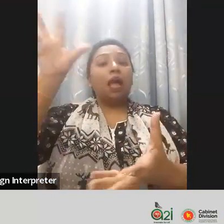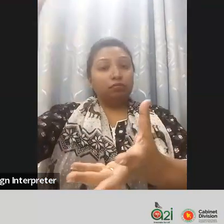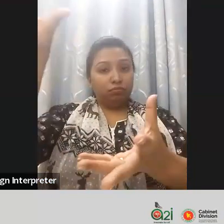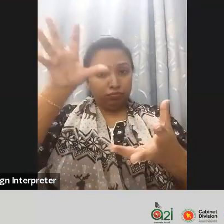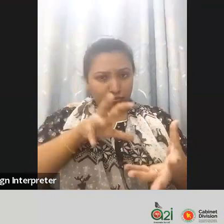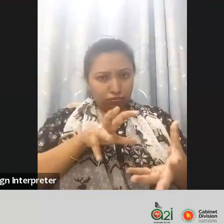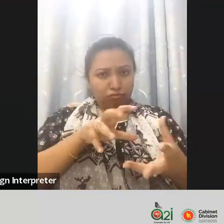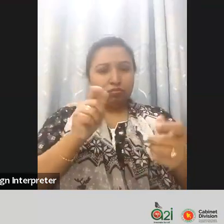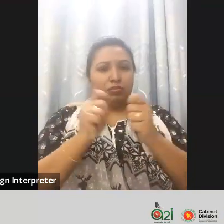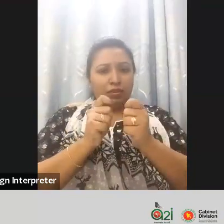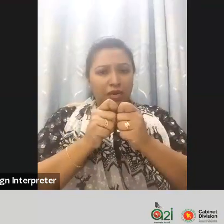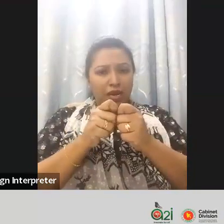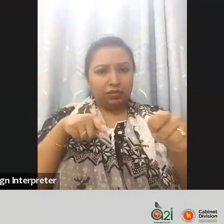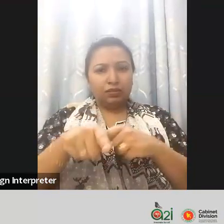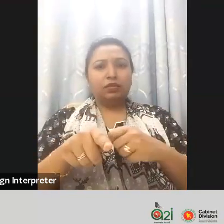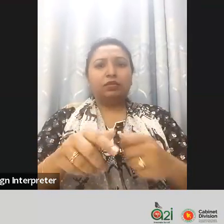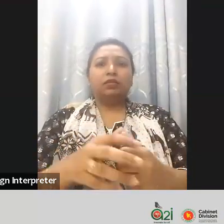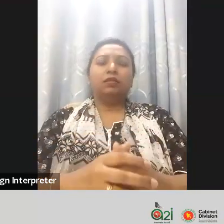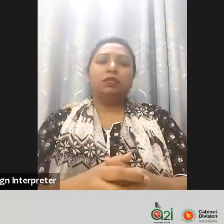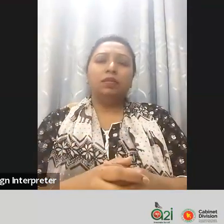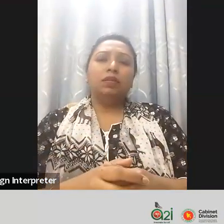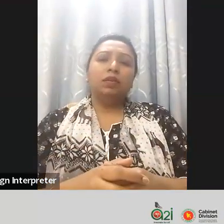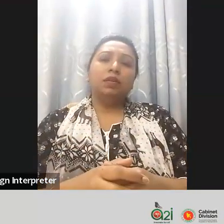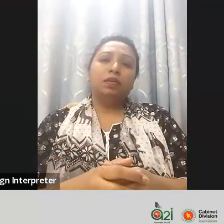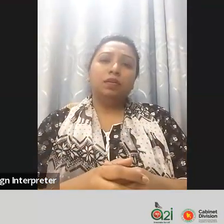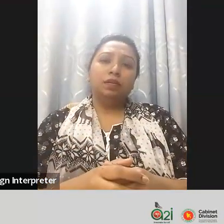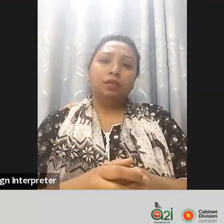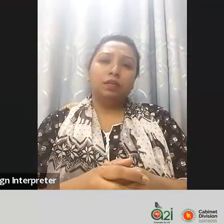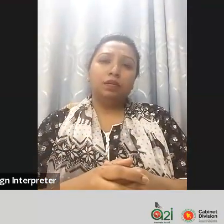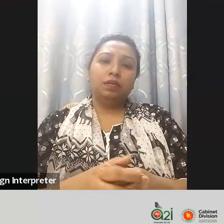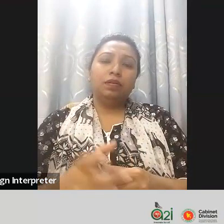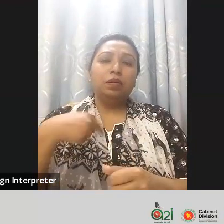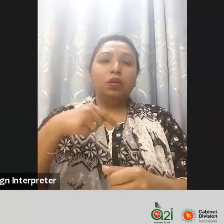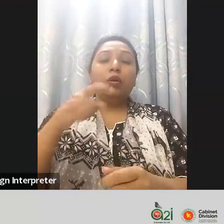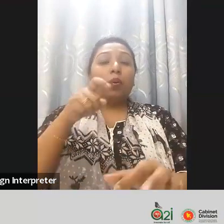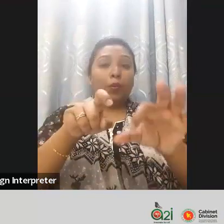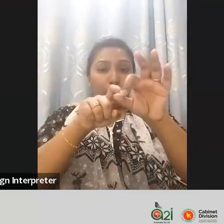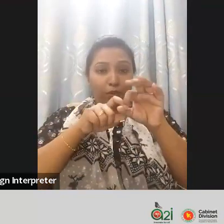that needs to be done around that so I want to uh comment the the person who asked the question and